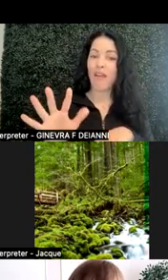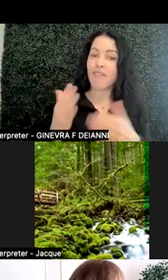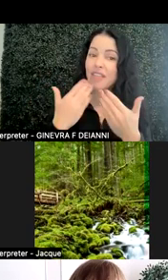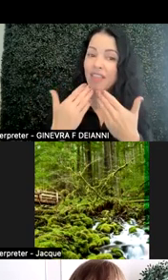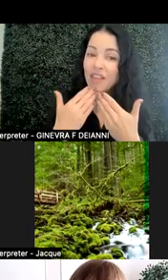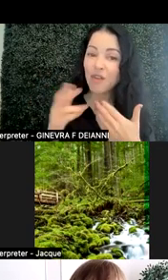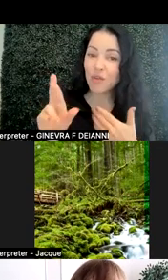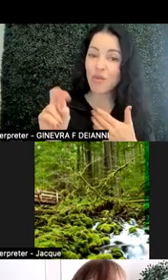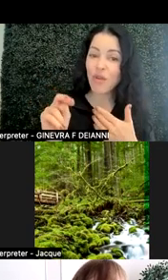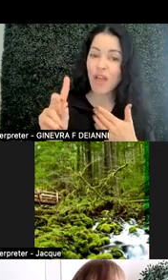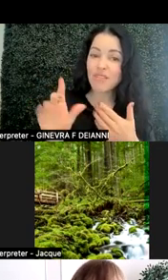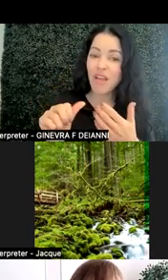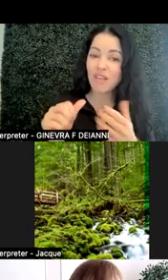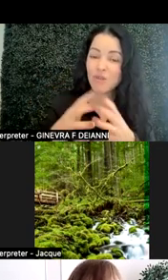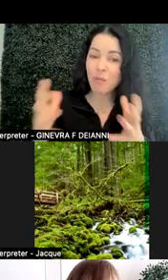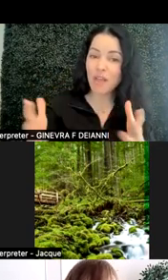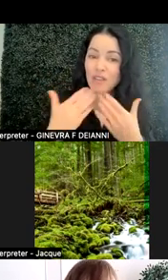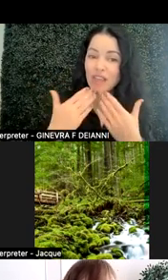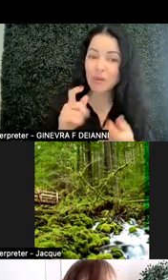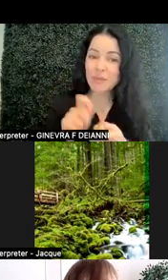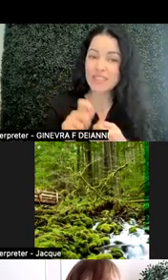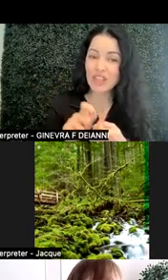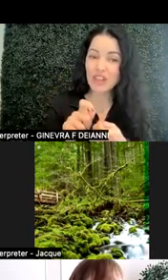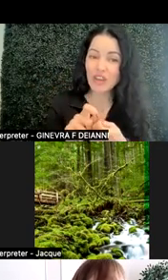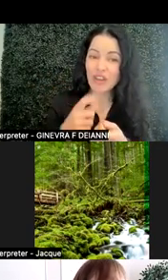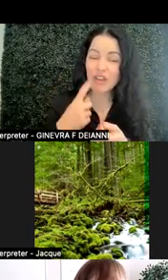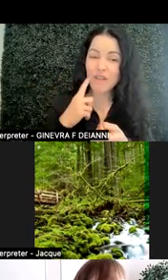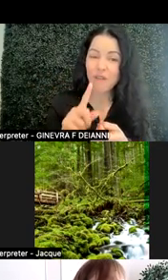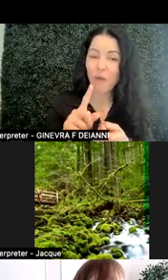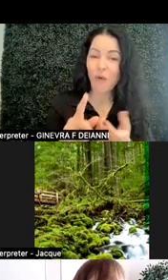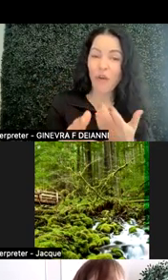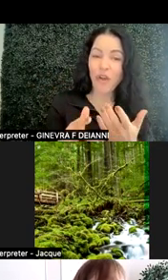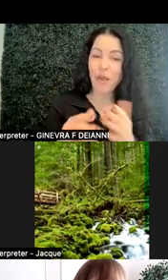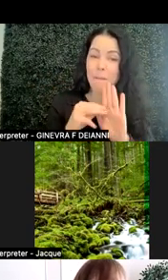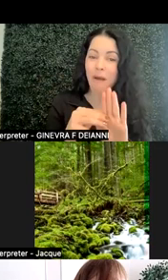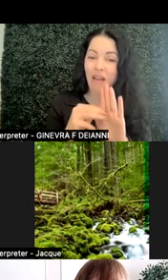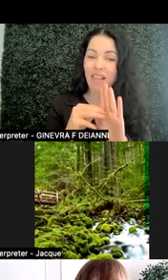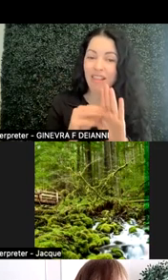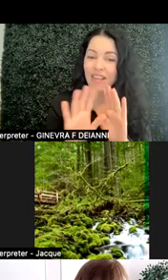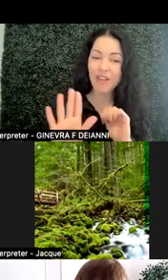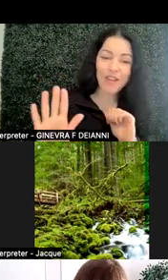And thank you in particular for modeling your approach